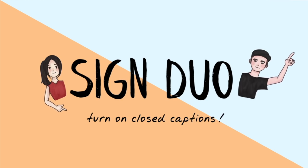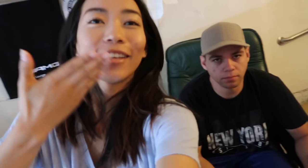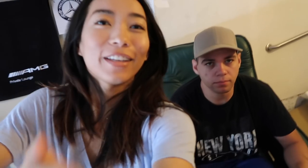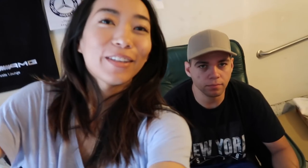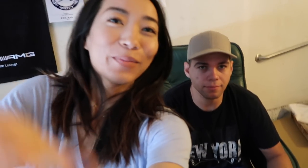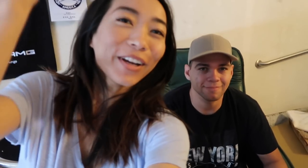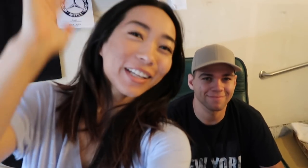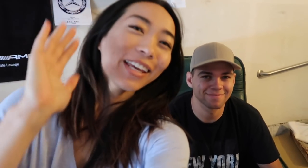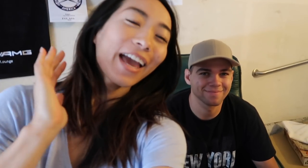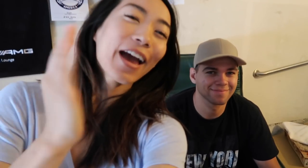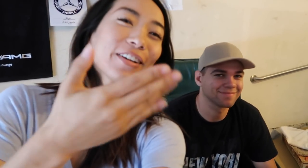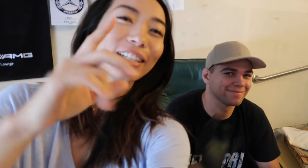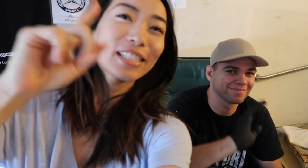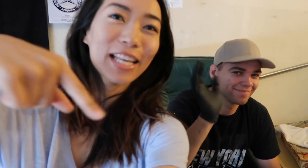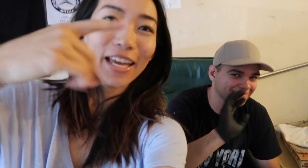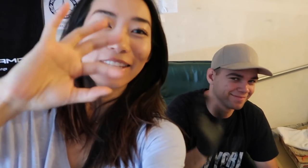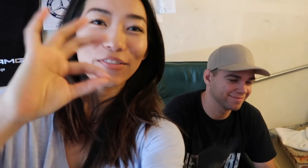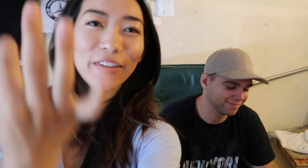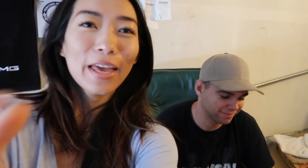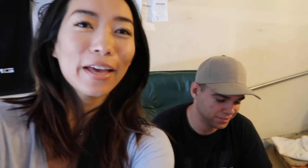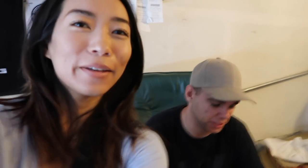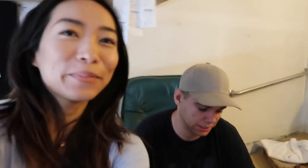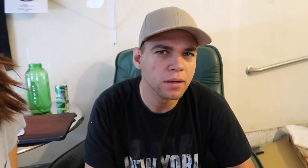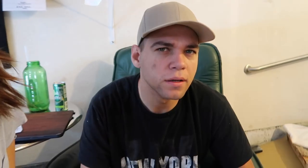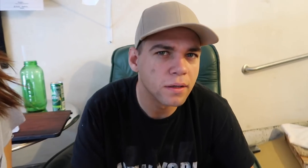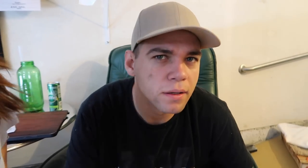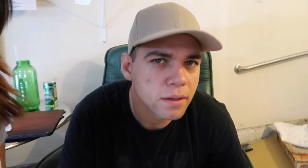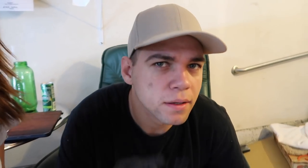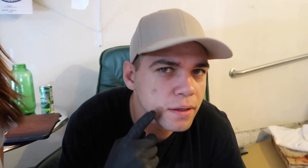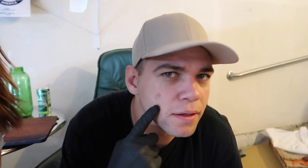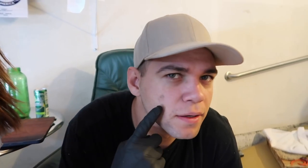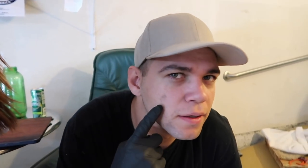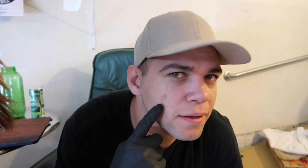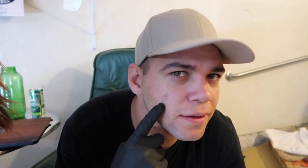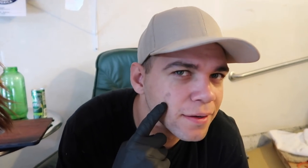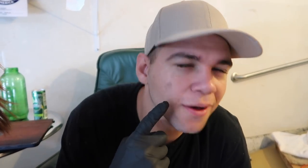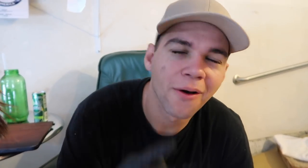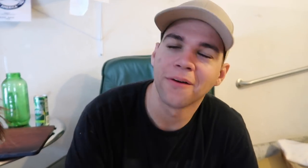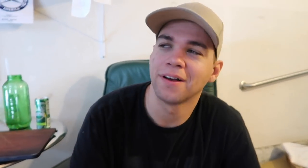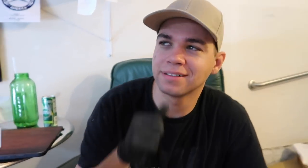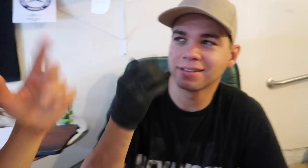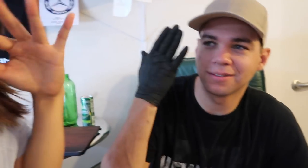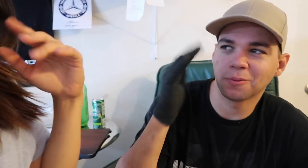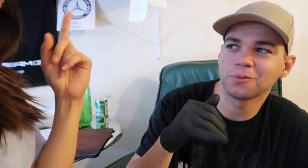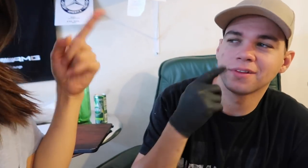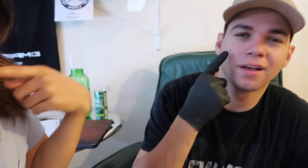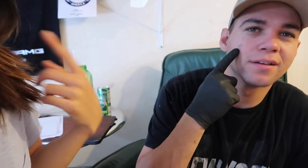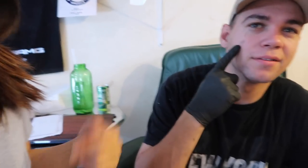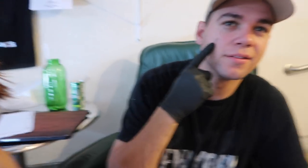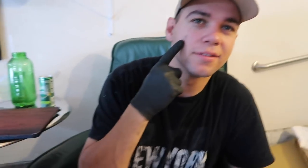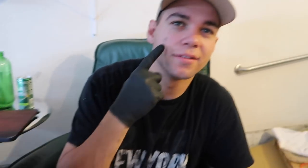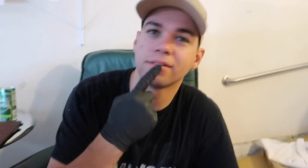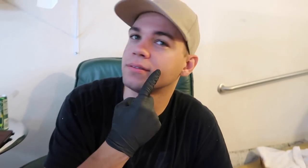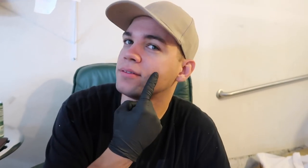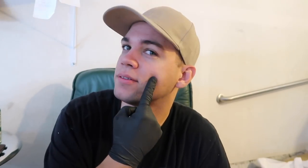good morning Our Signing Fam E: You got some dirt on your face R: Oh I didn't know i had that